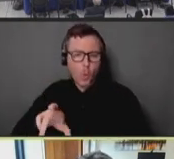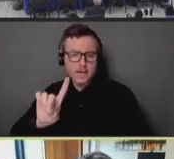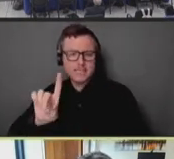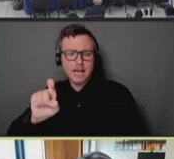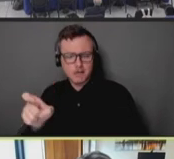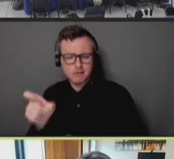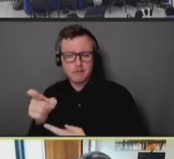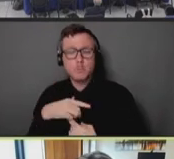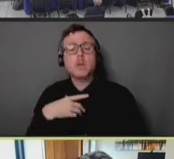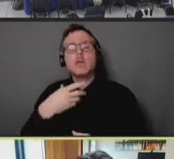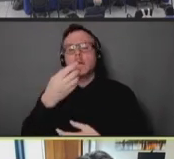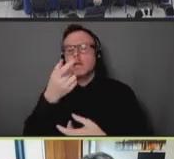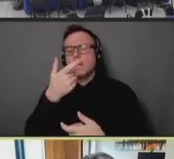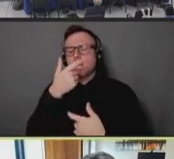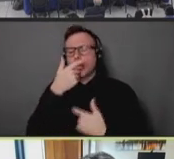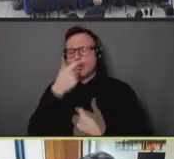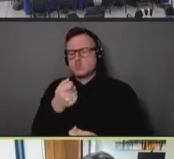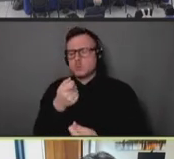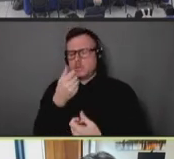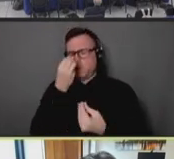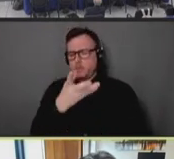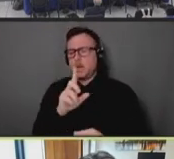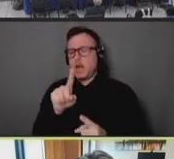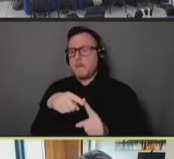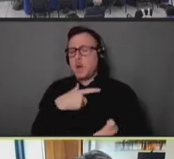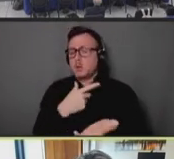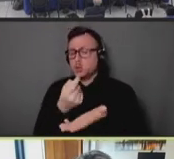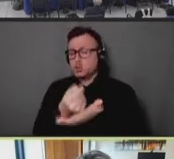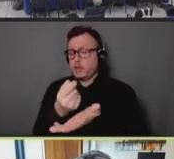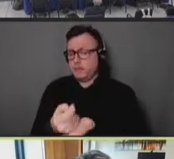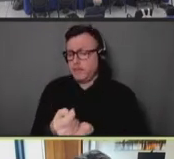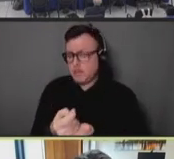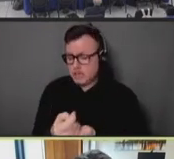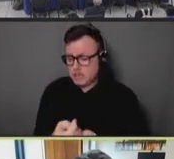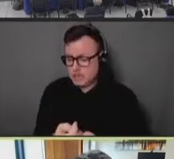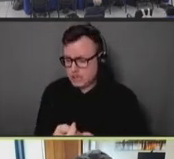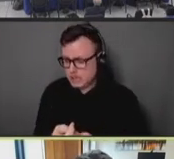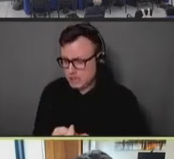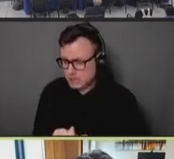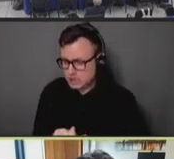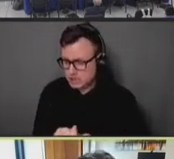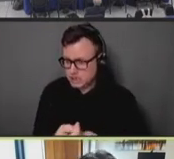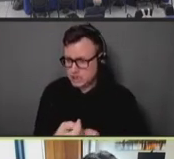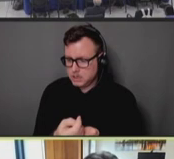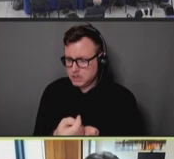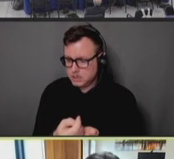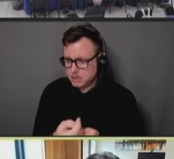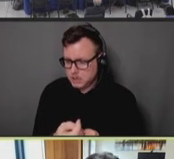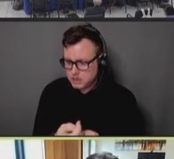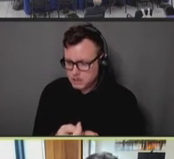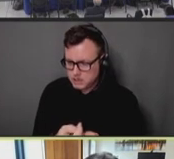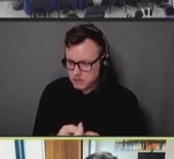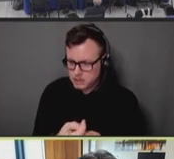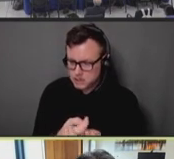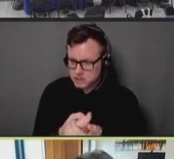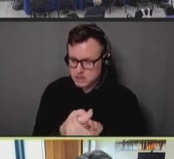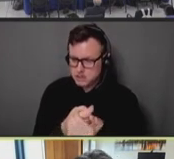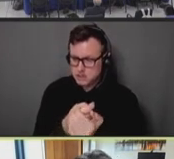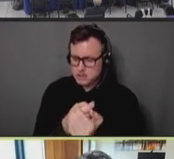putting out soon around treatments, which I think are actually more encouraging with